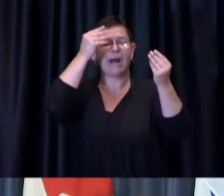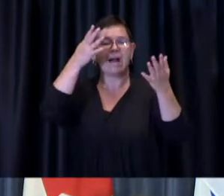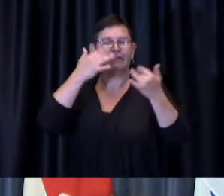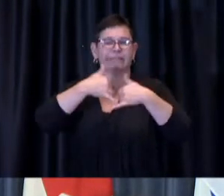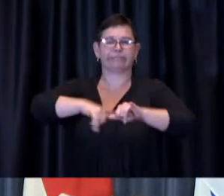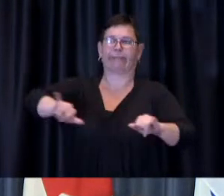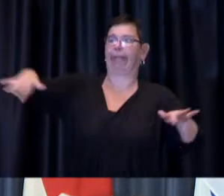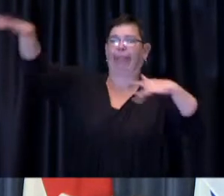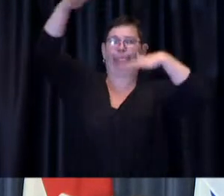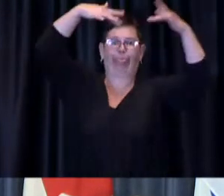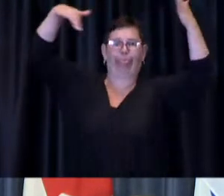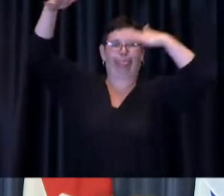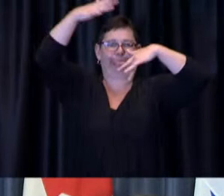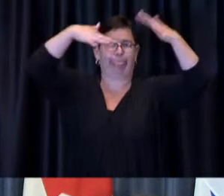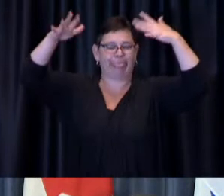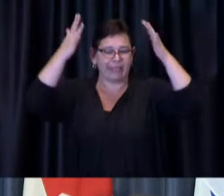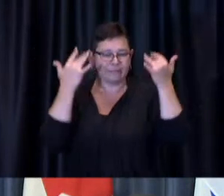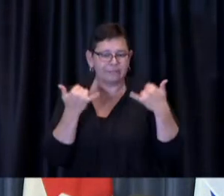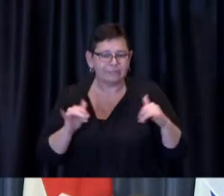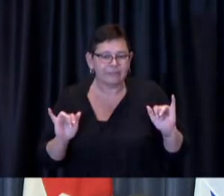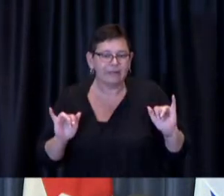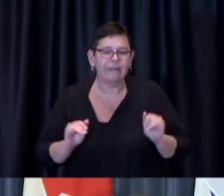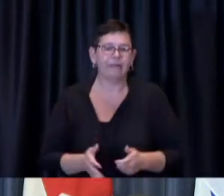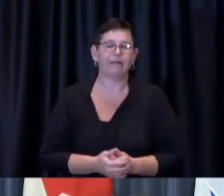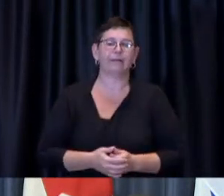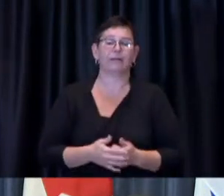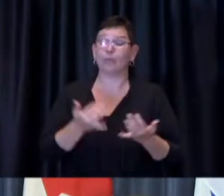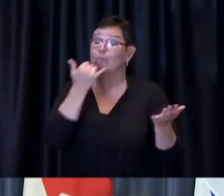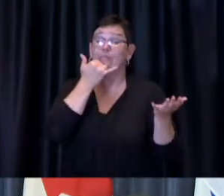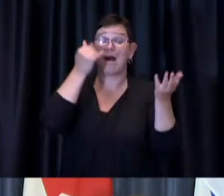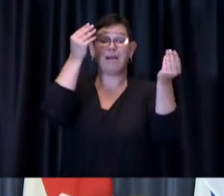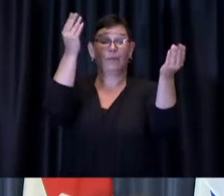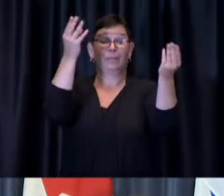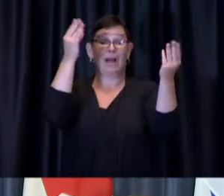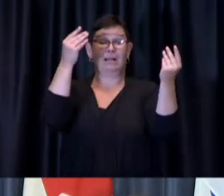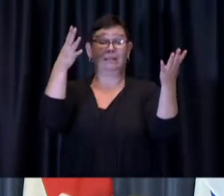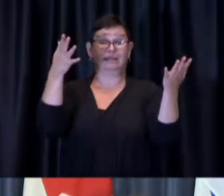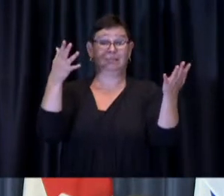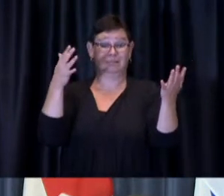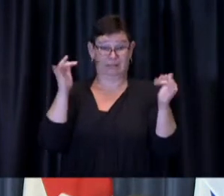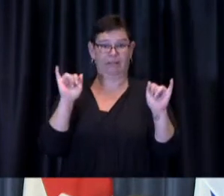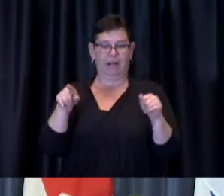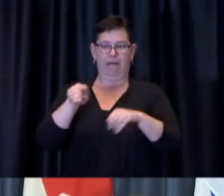influence on people and and the decisions that they're making in respect of their health